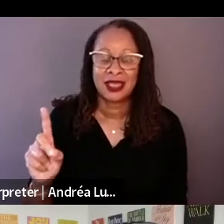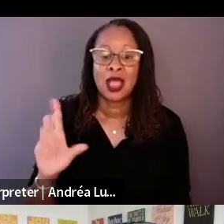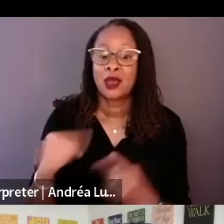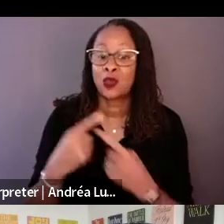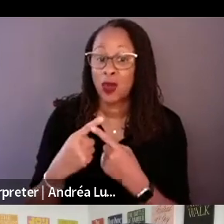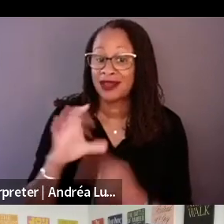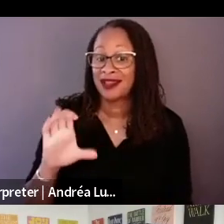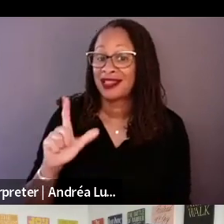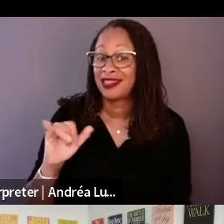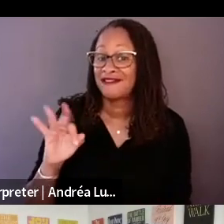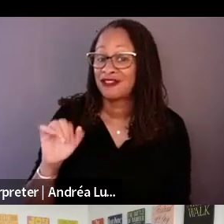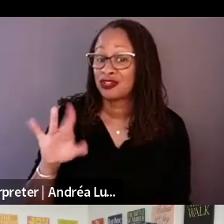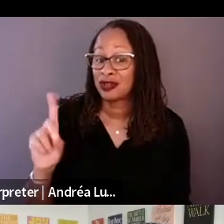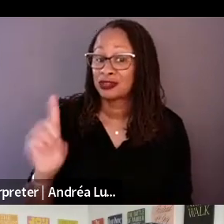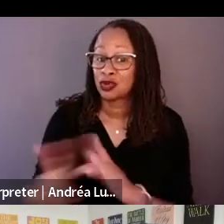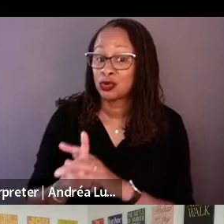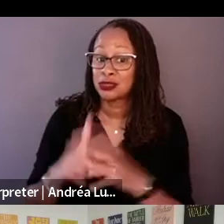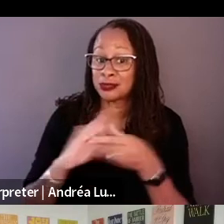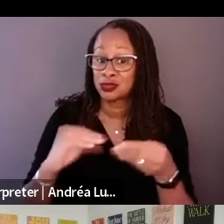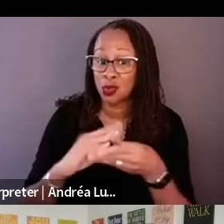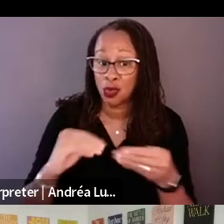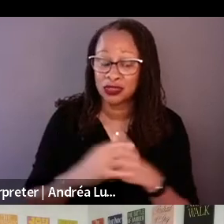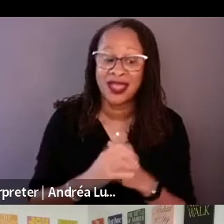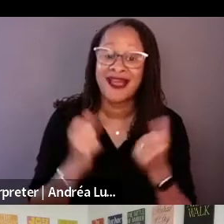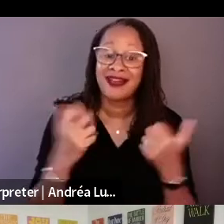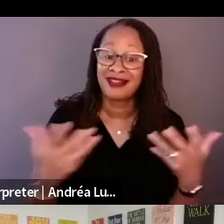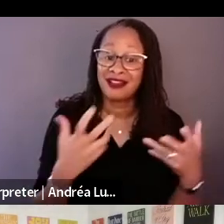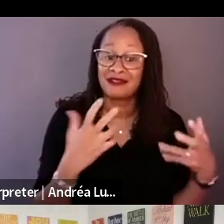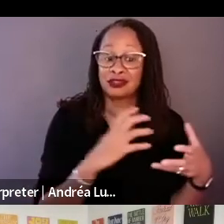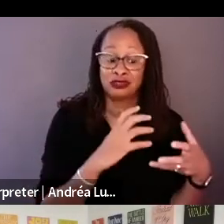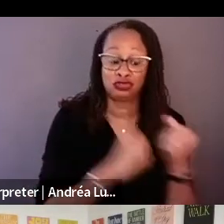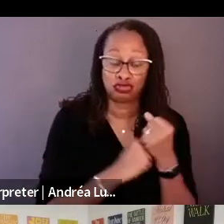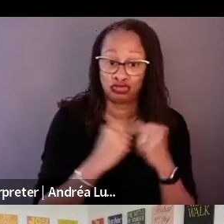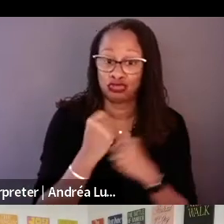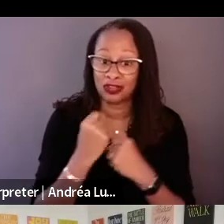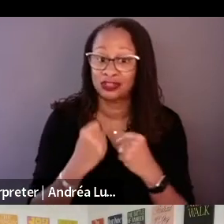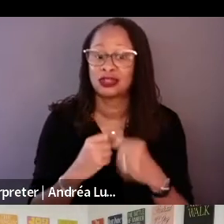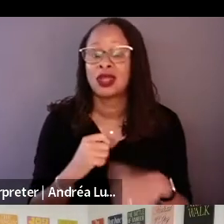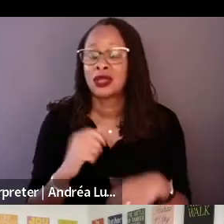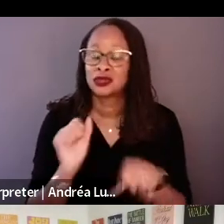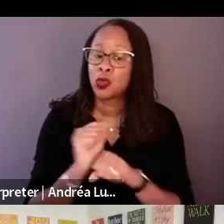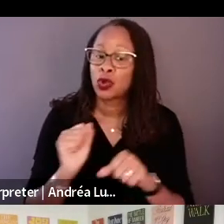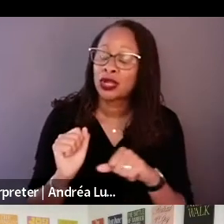While the structuring was a work in progress through the edit, Ramin, you had that clarity of mind